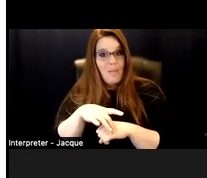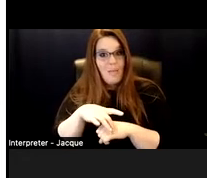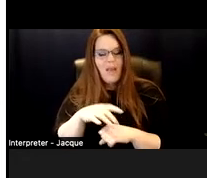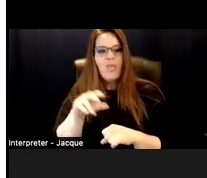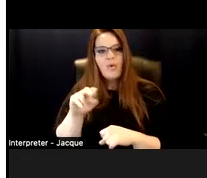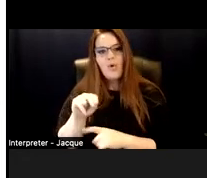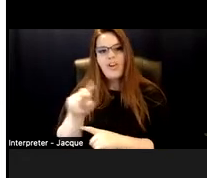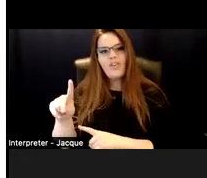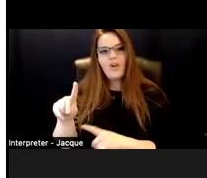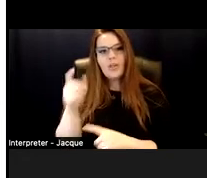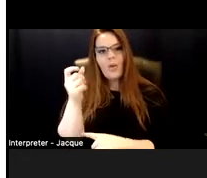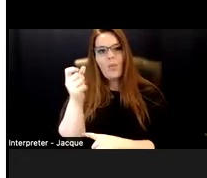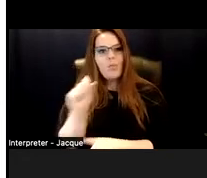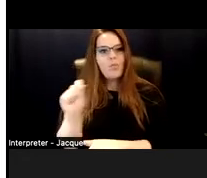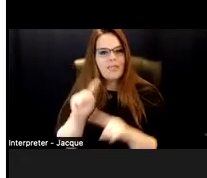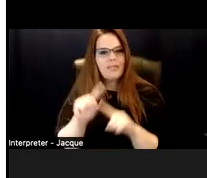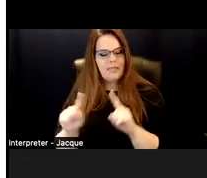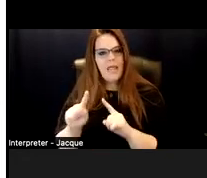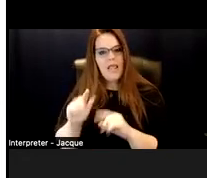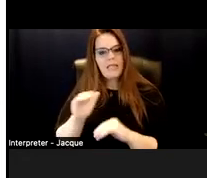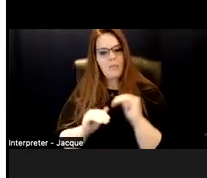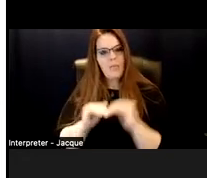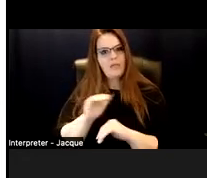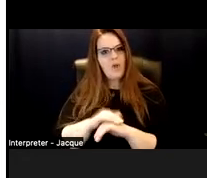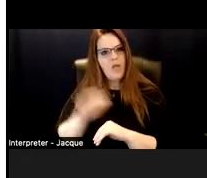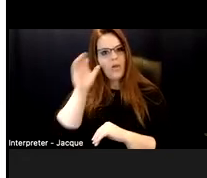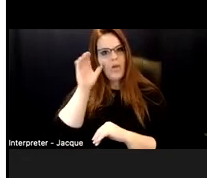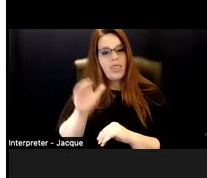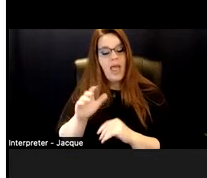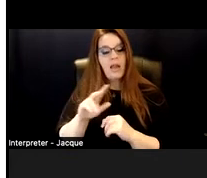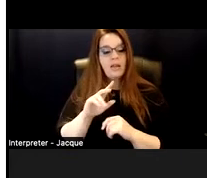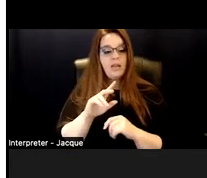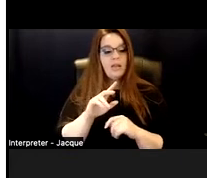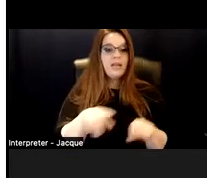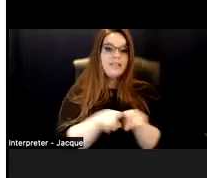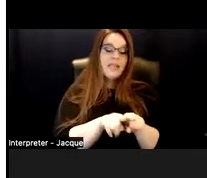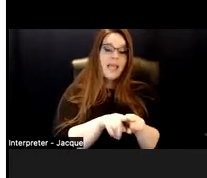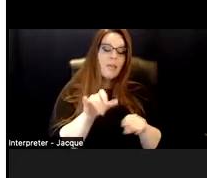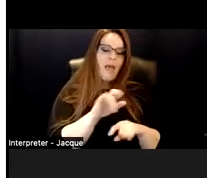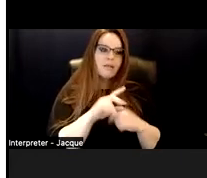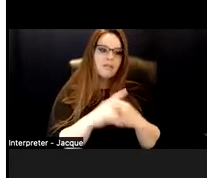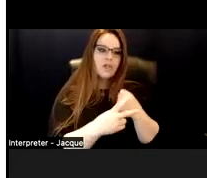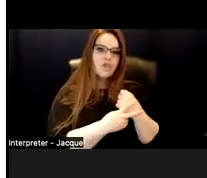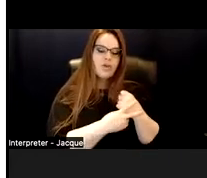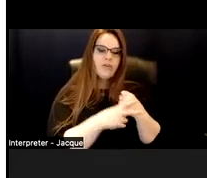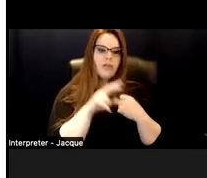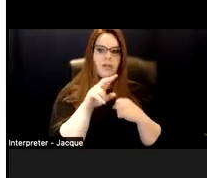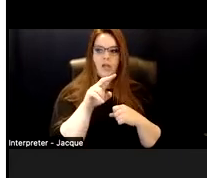It's built on the idea that just as conserving biodiversity is necessary for a sustainable, flourishing planet,